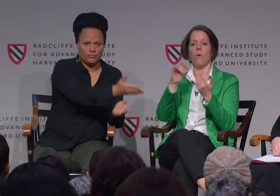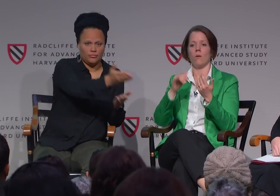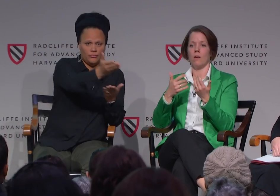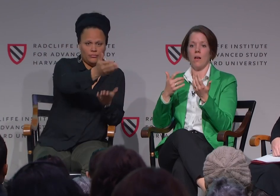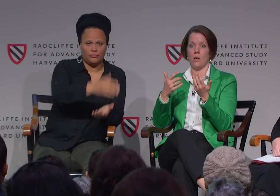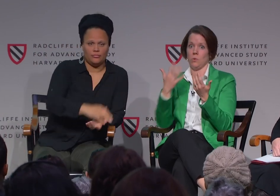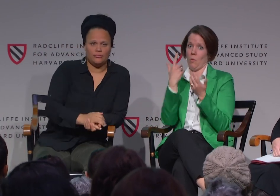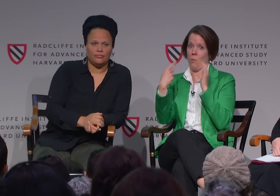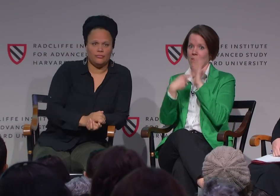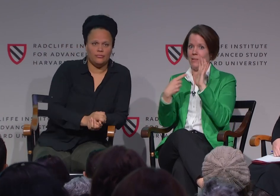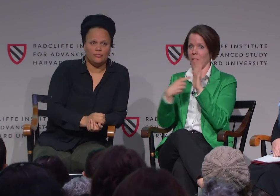Jackie?